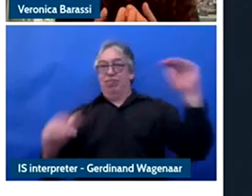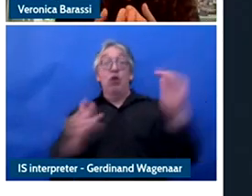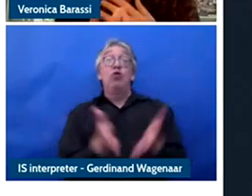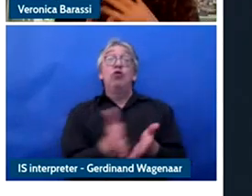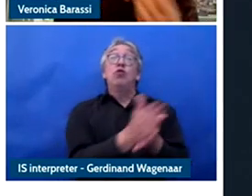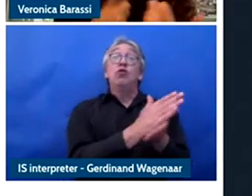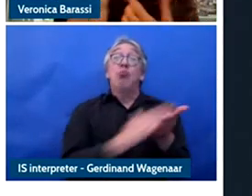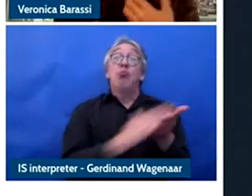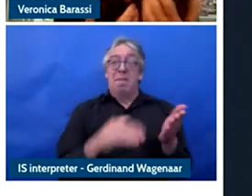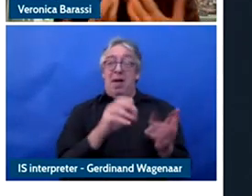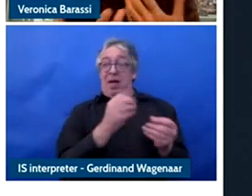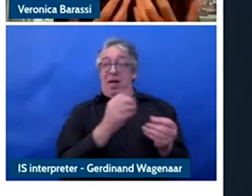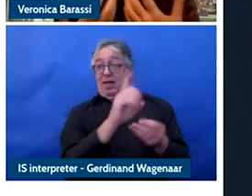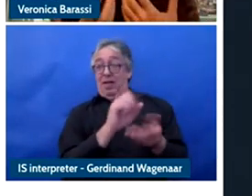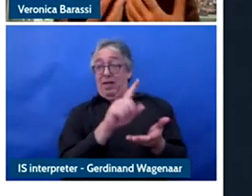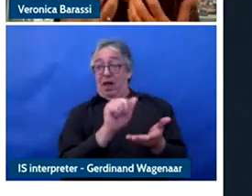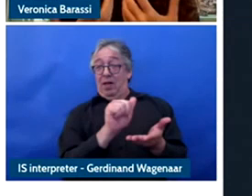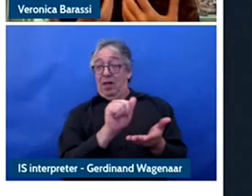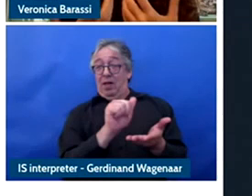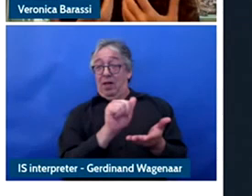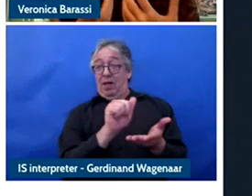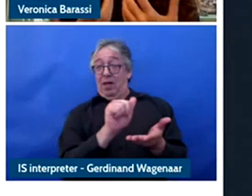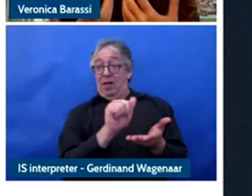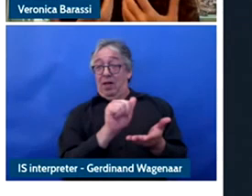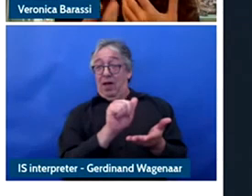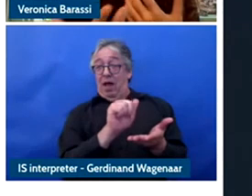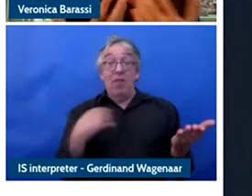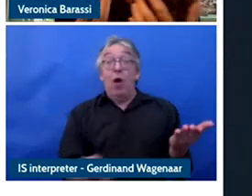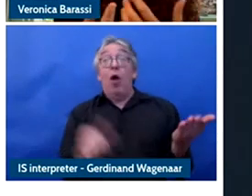about identification we have families and in my book I talk about two